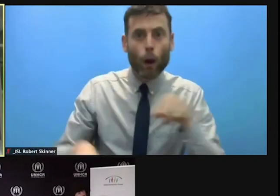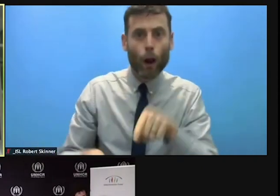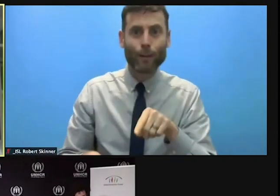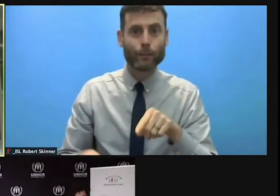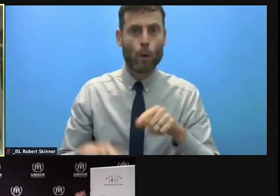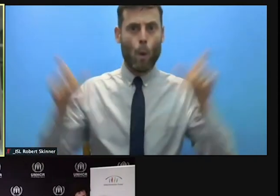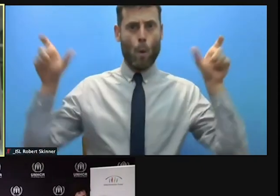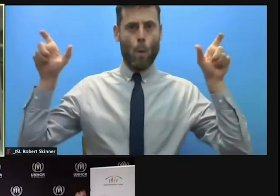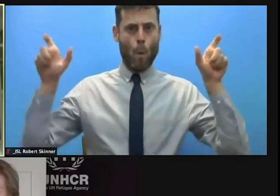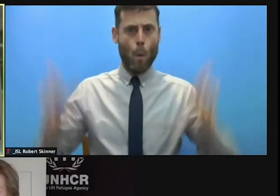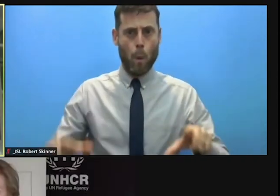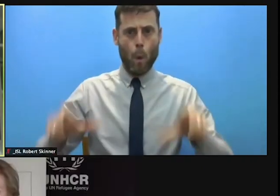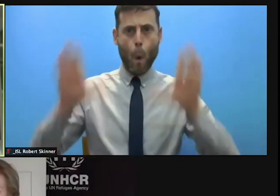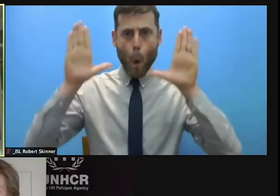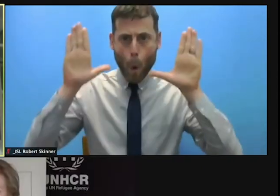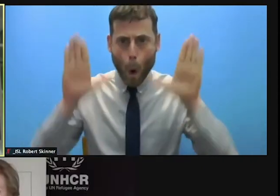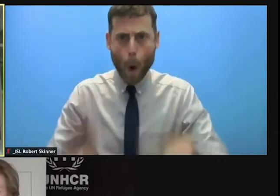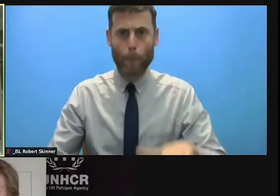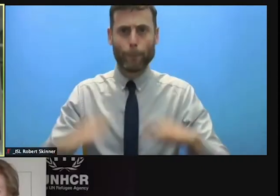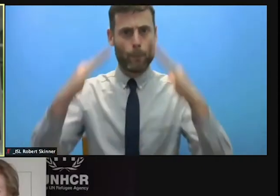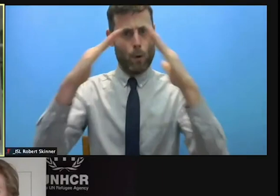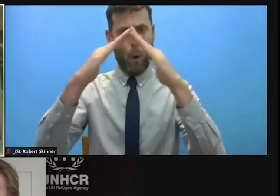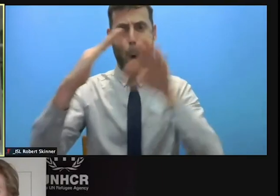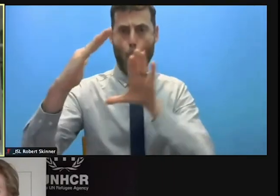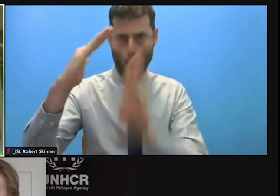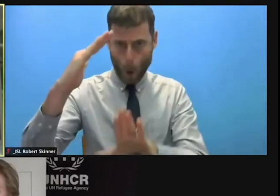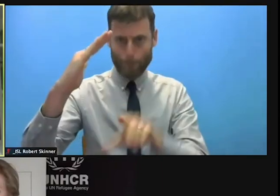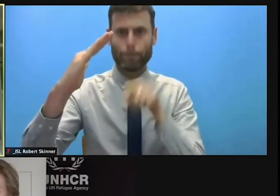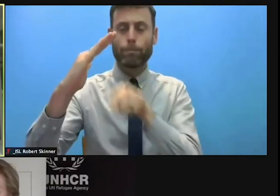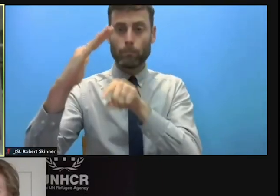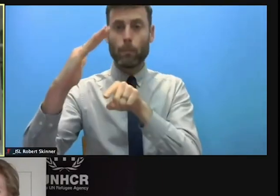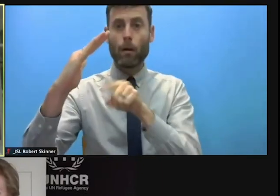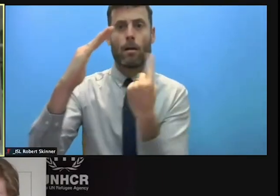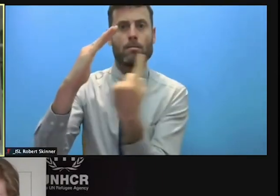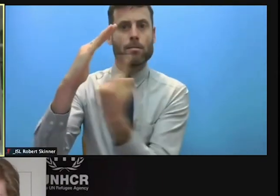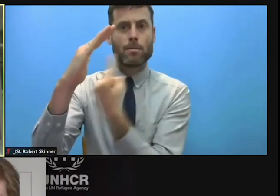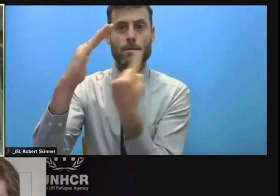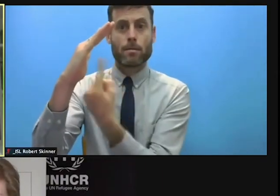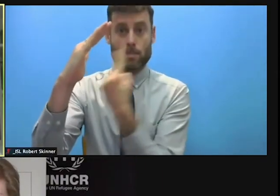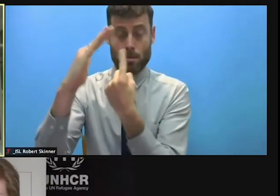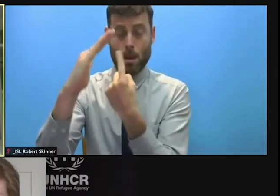what is your experience on the ground? Has COVID dramatically increased instance